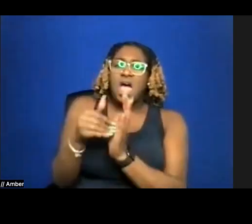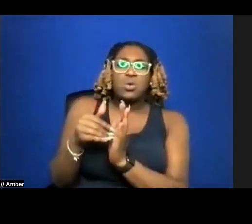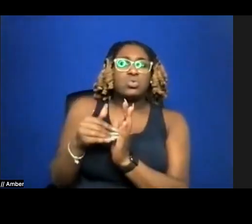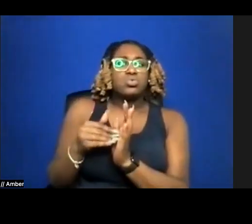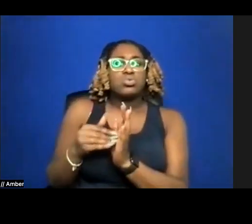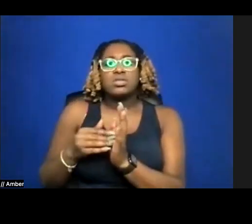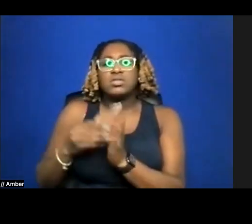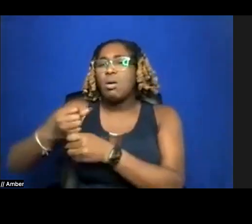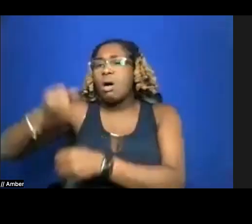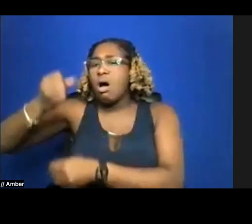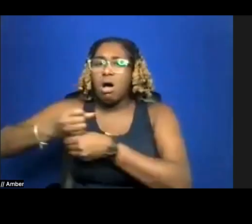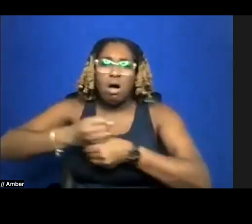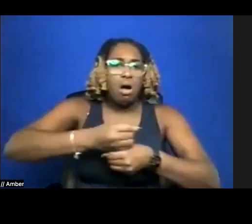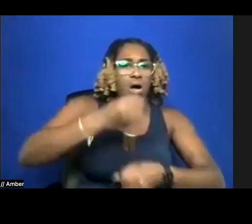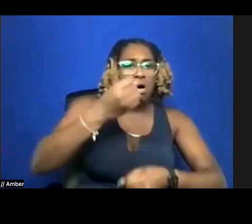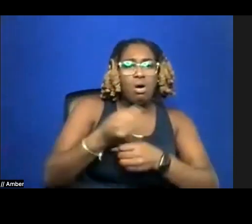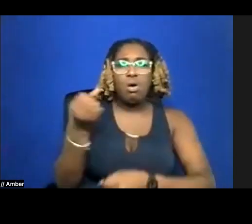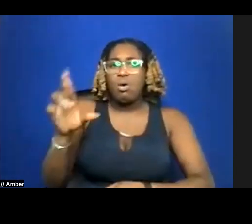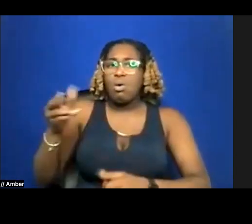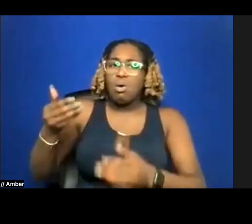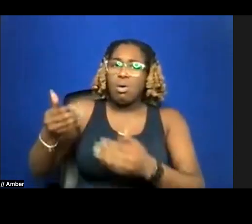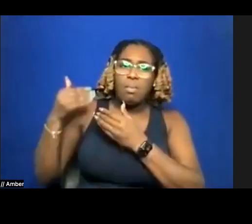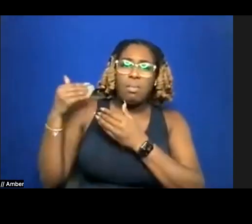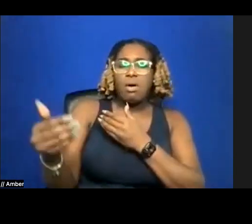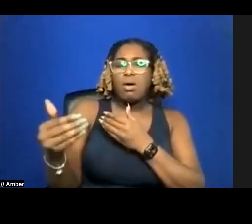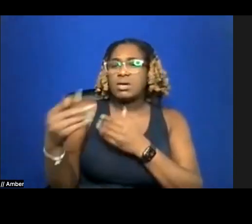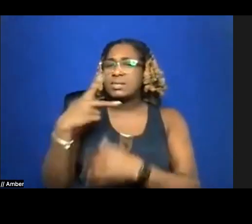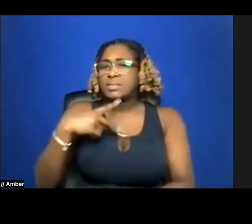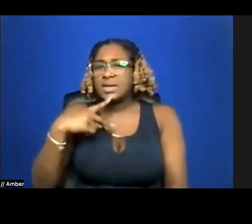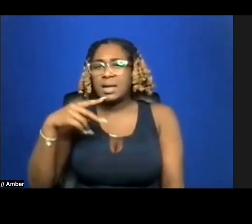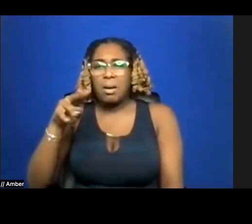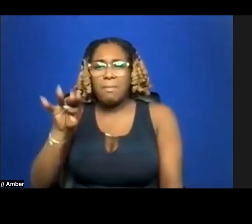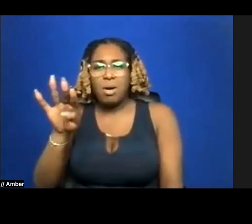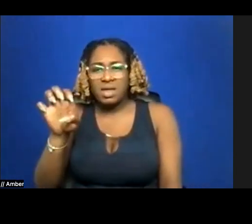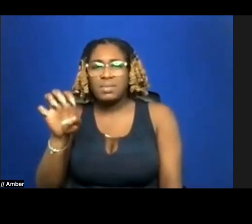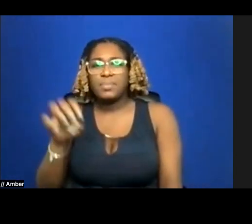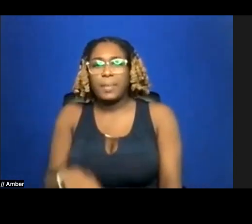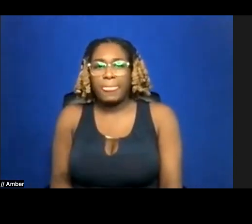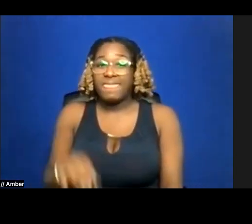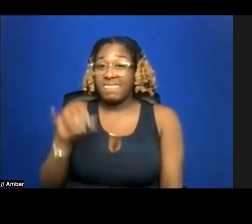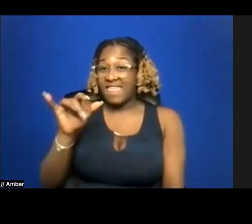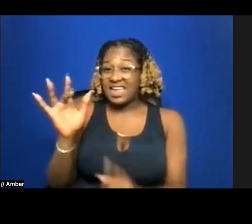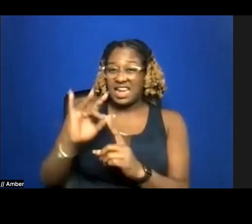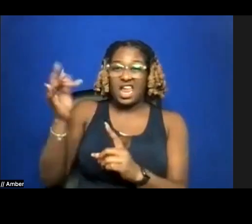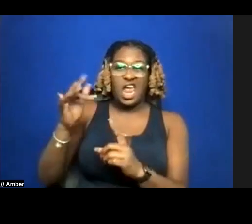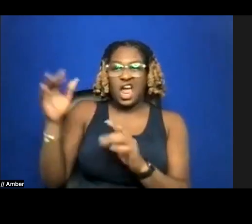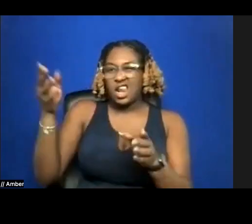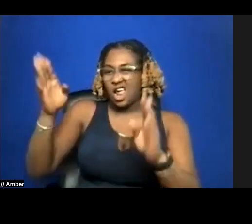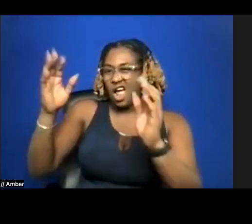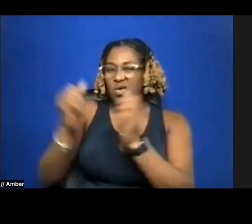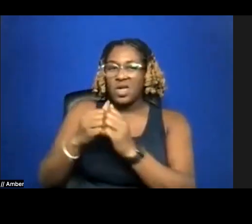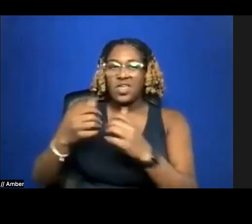Or Beyond Pink Barbie™, that neon god w/ a hot guitar, fuchsia dress